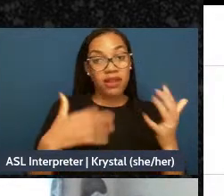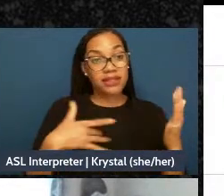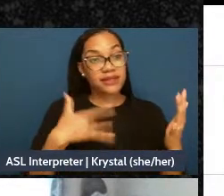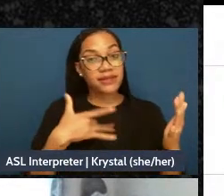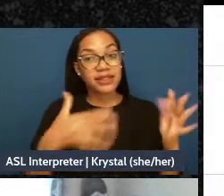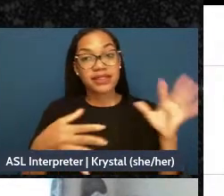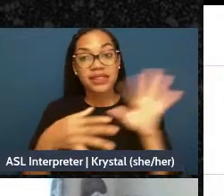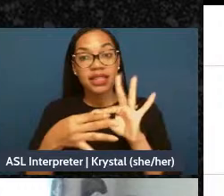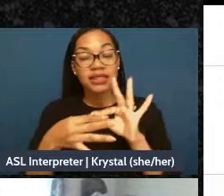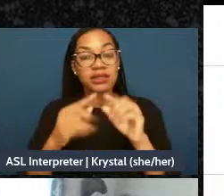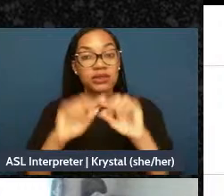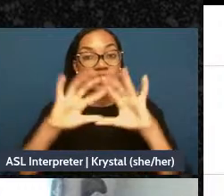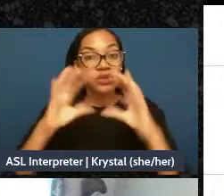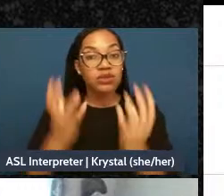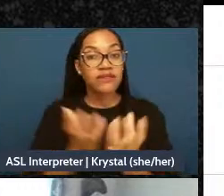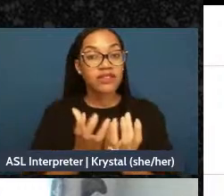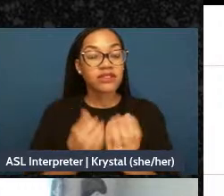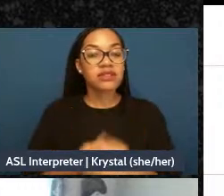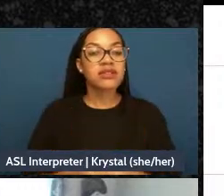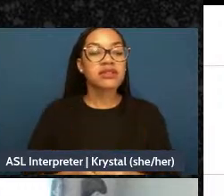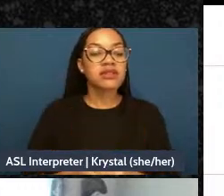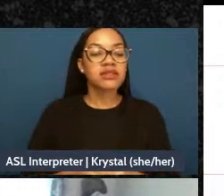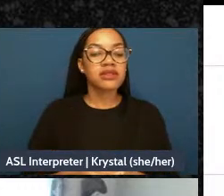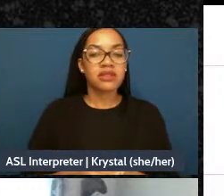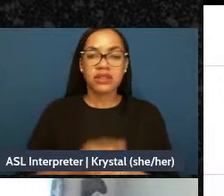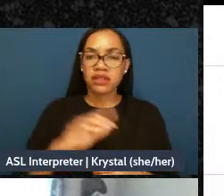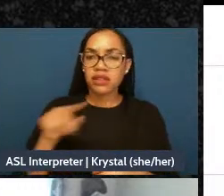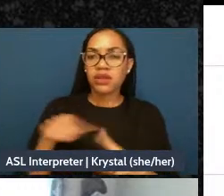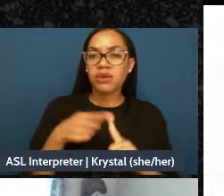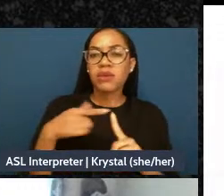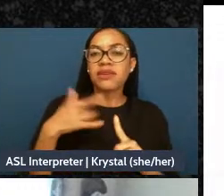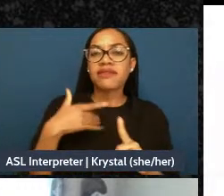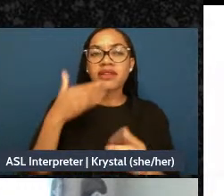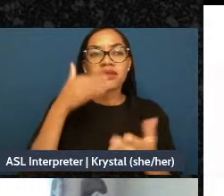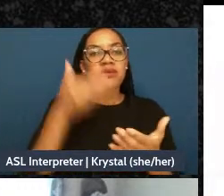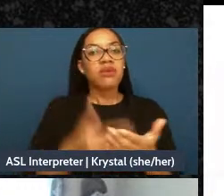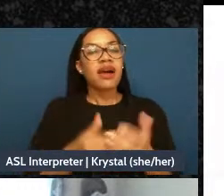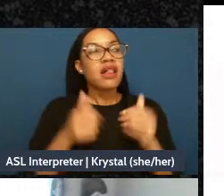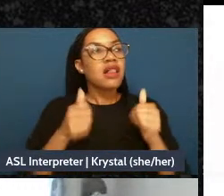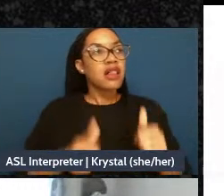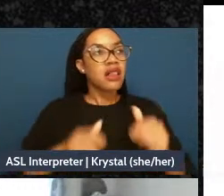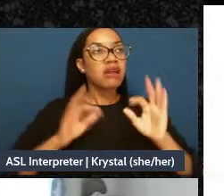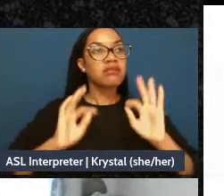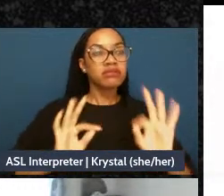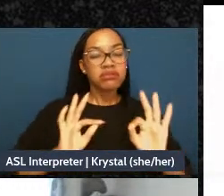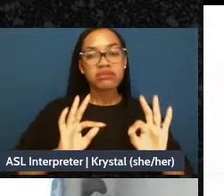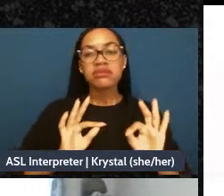to how we feel when we are at our wellest, creative, exciting, excited,